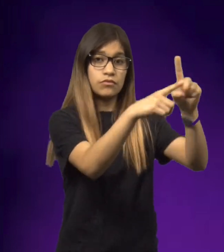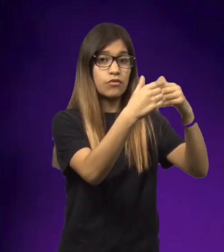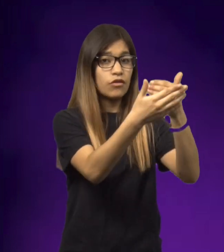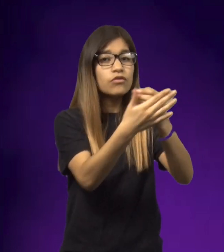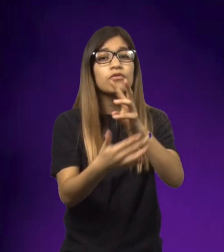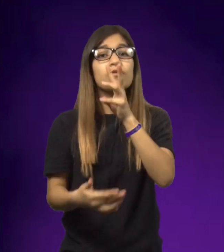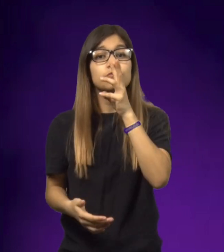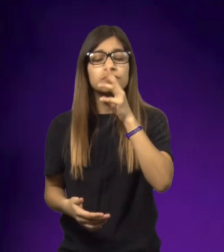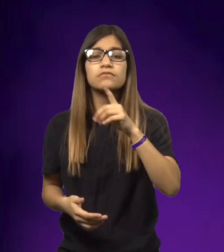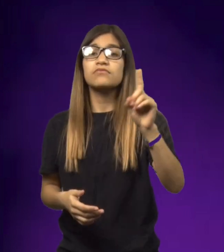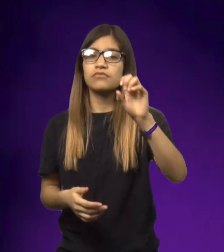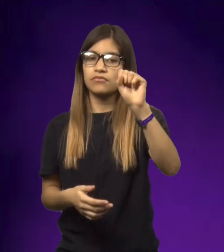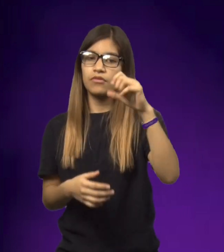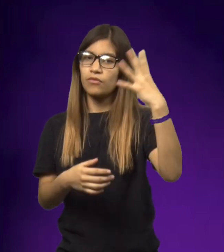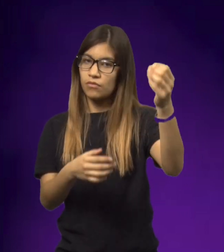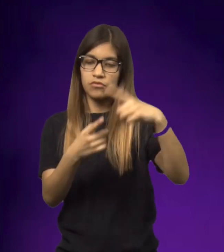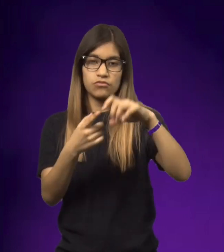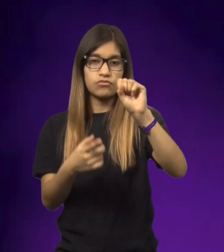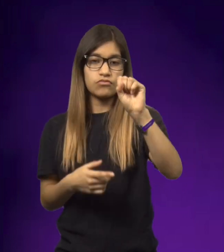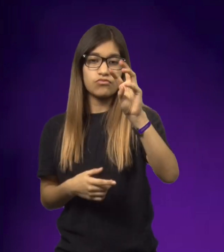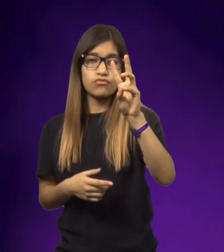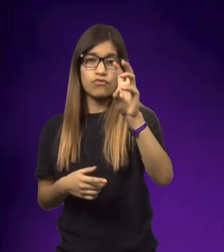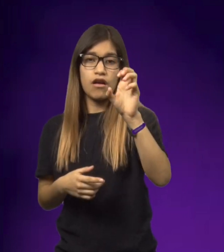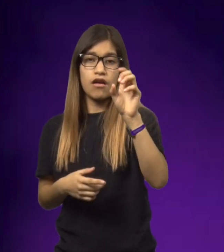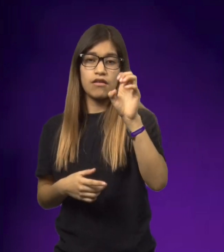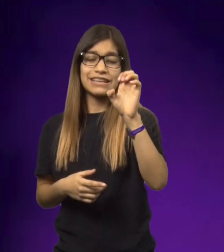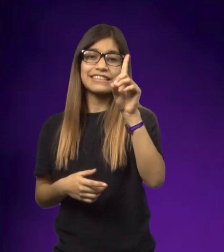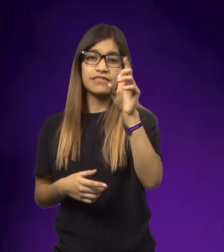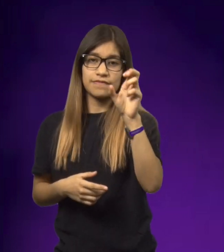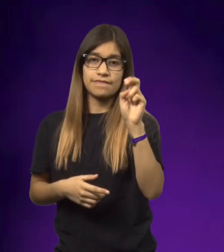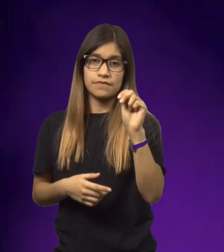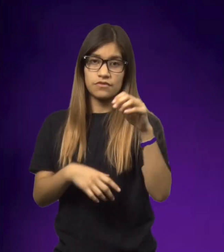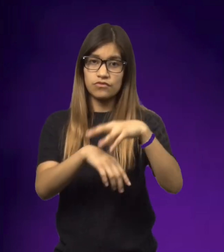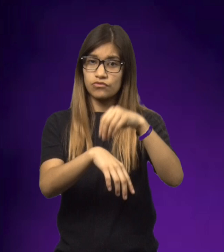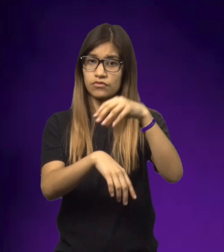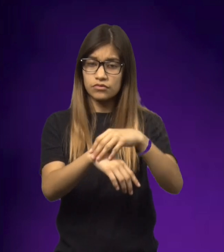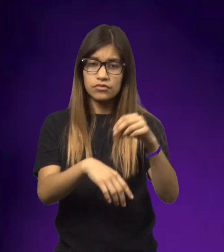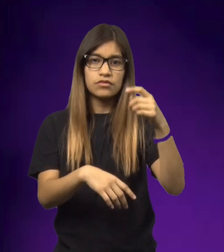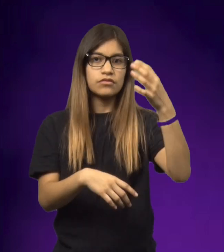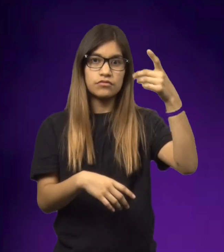They decided that Mom and the girls would go to his house. He lives near the water, very near Sweden.